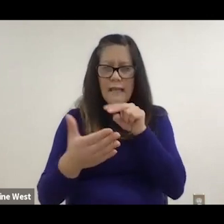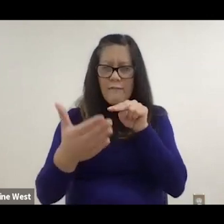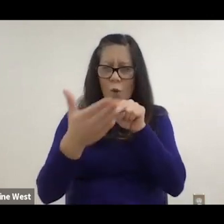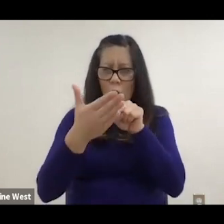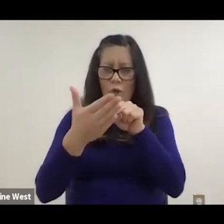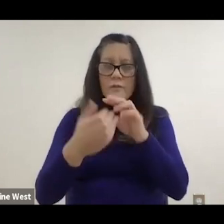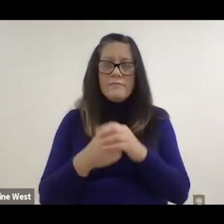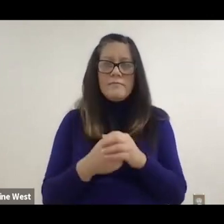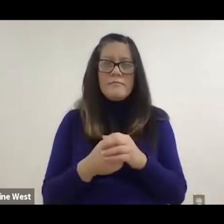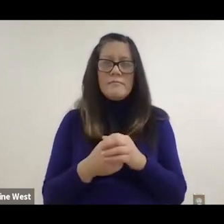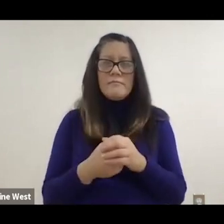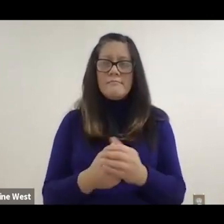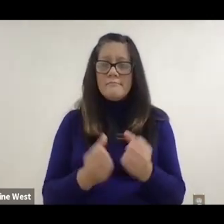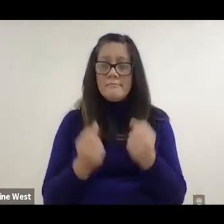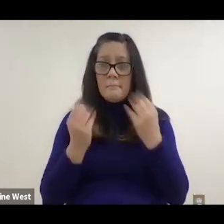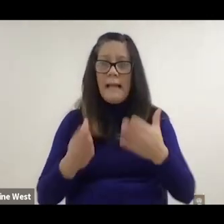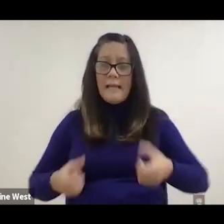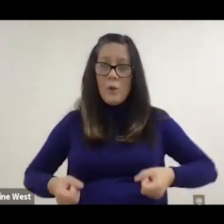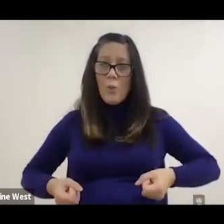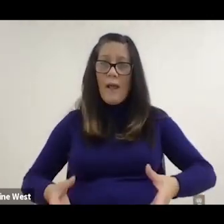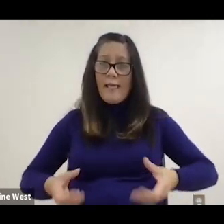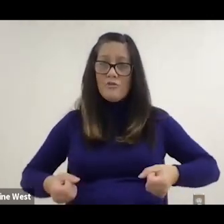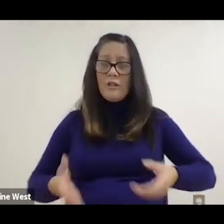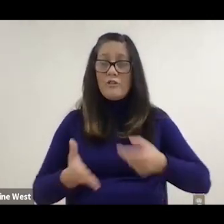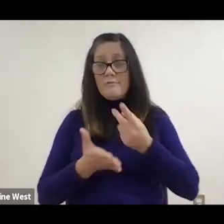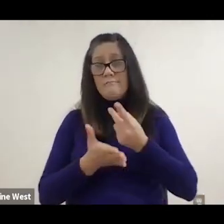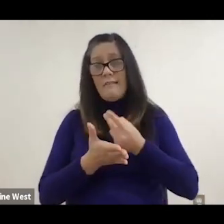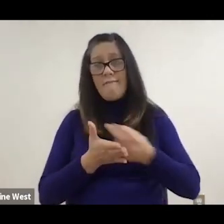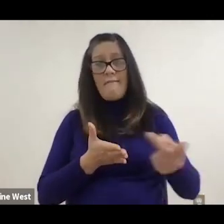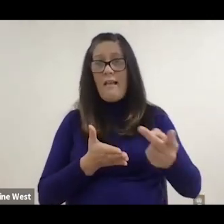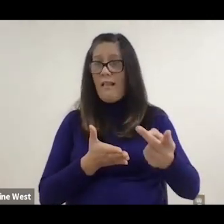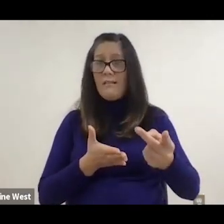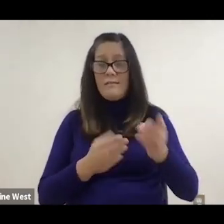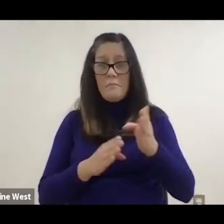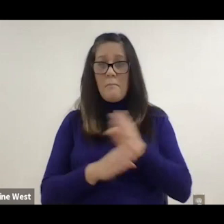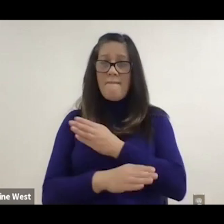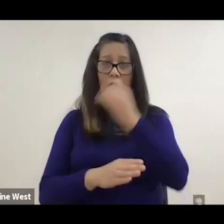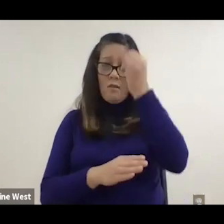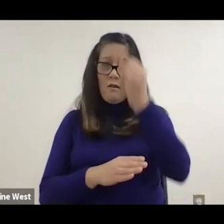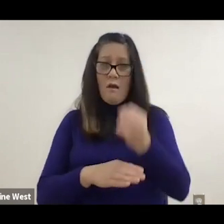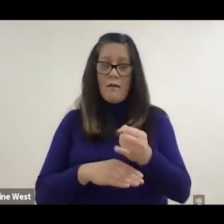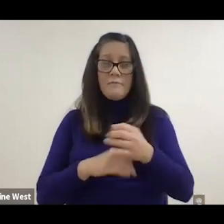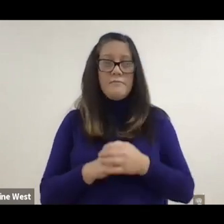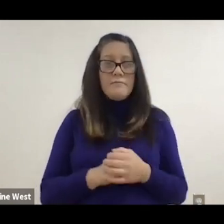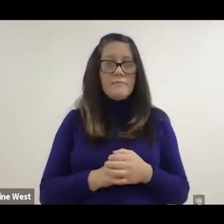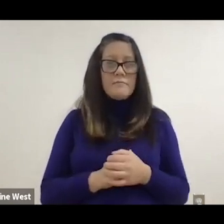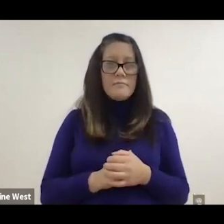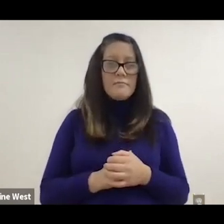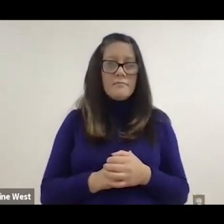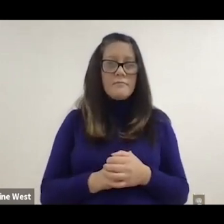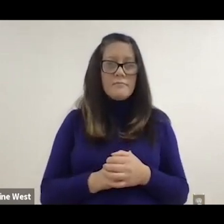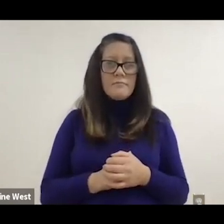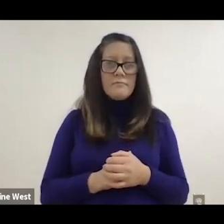look carefully is that a lot of the wheelchairs actually failed before that. Why and really,